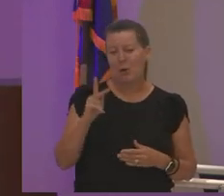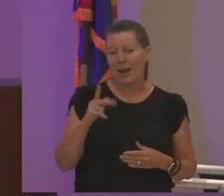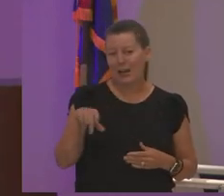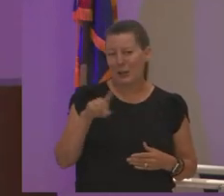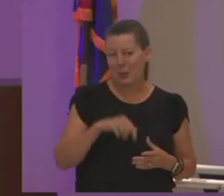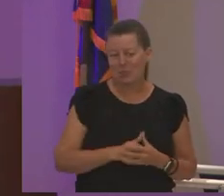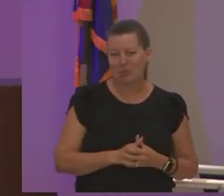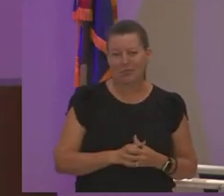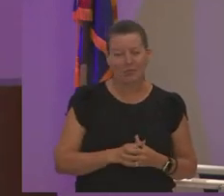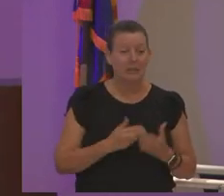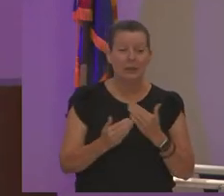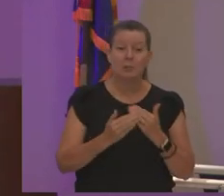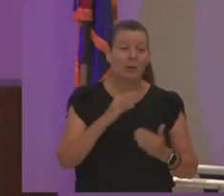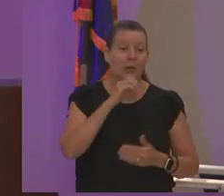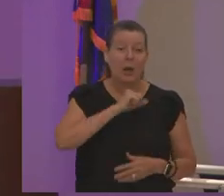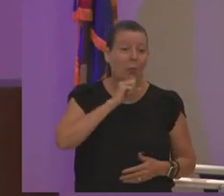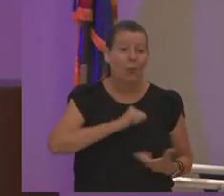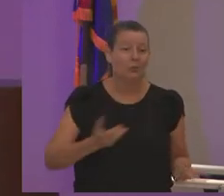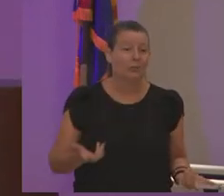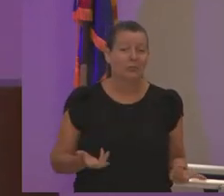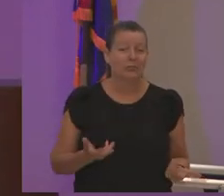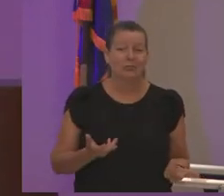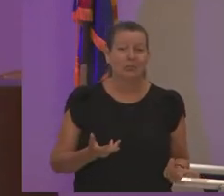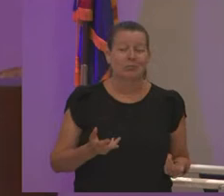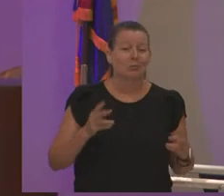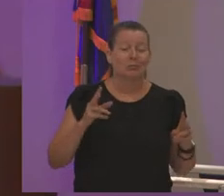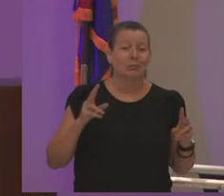and it doesn't matter how old you are it doesn't matter your titles it doesn't matter they